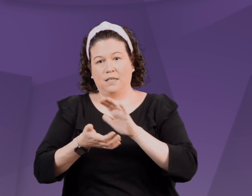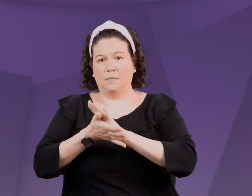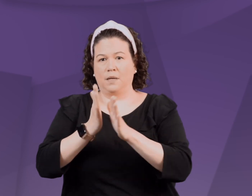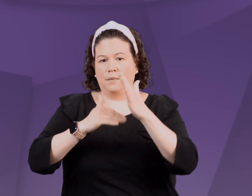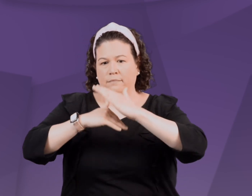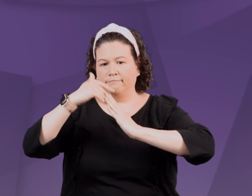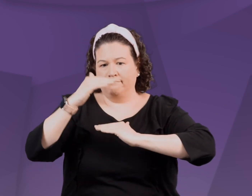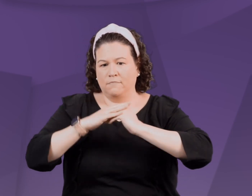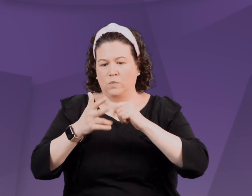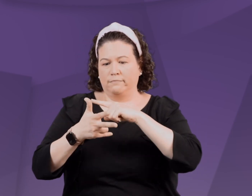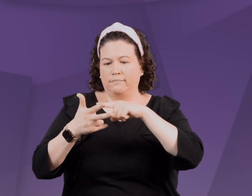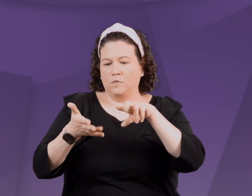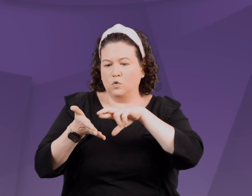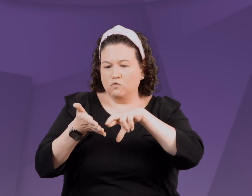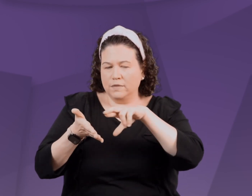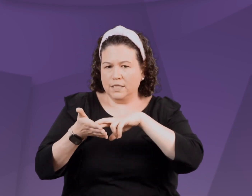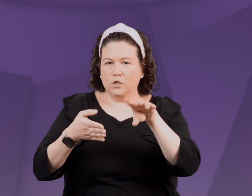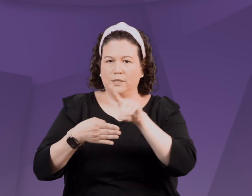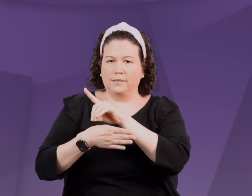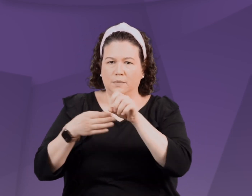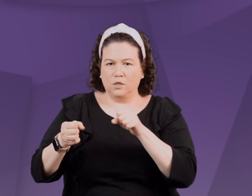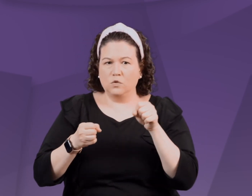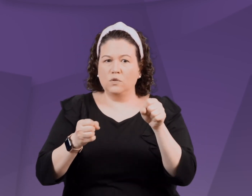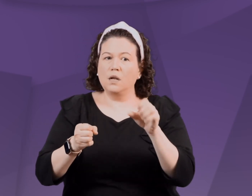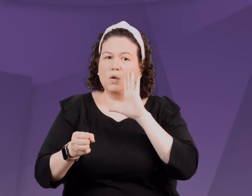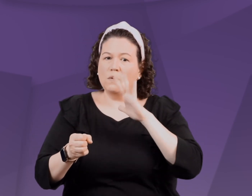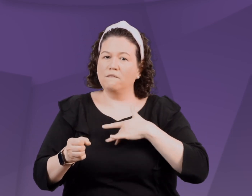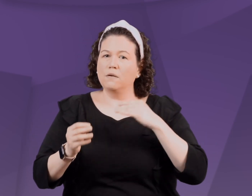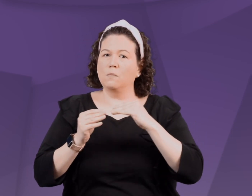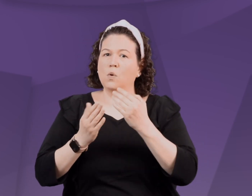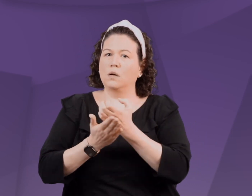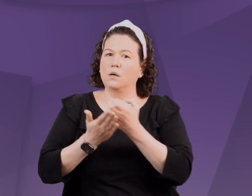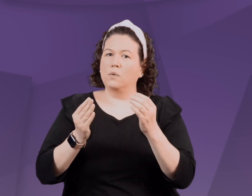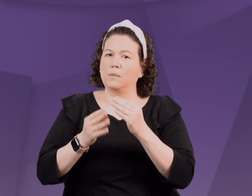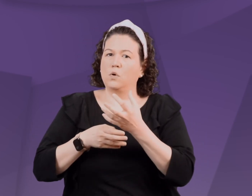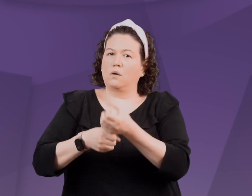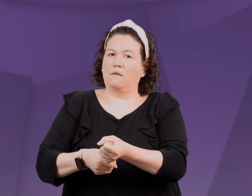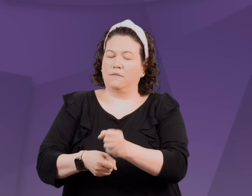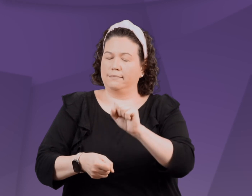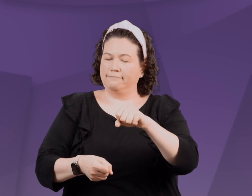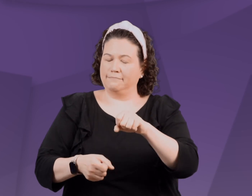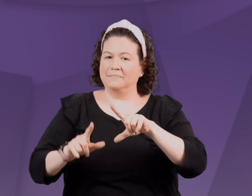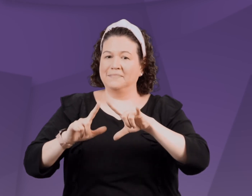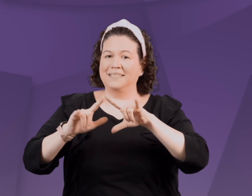While becoming comfortable with these three research discipline methods will help you feel